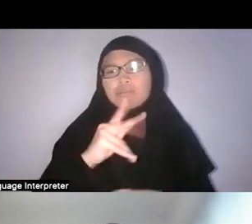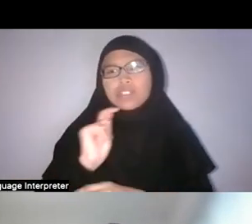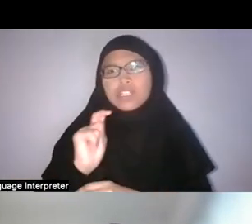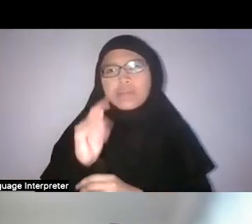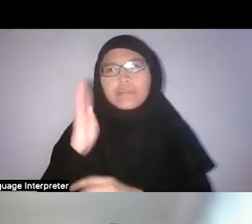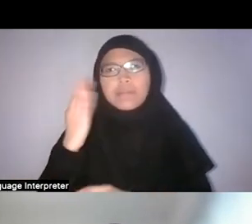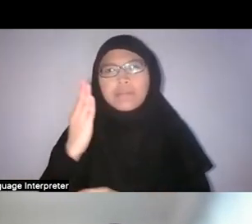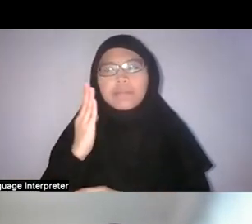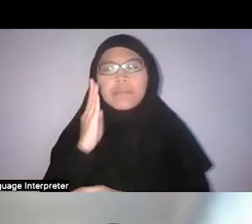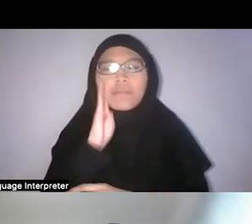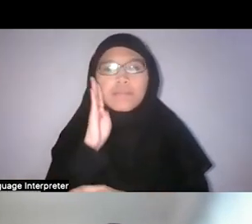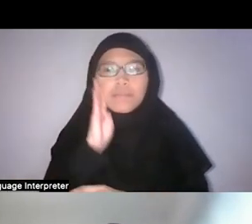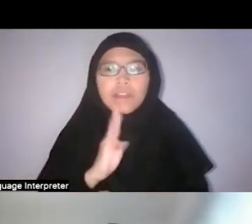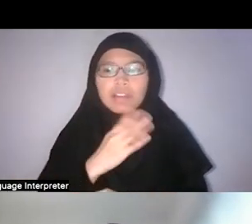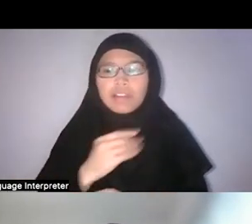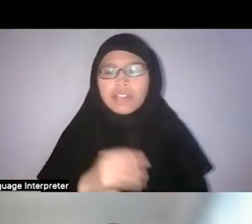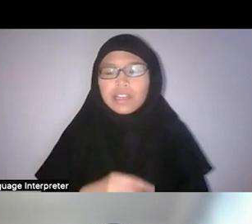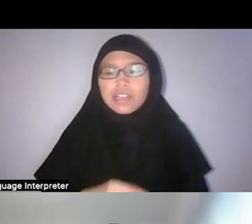and smacked a little of state greenwashing.”